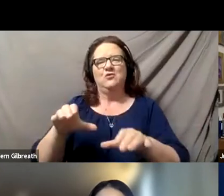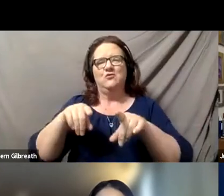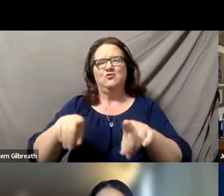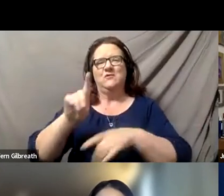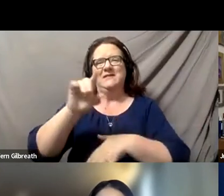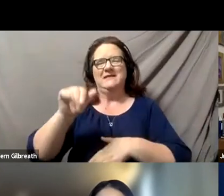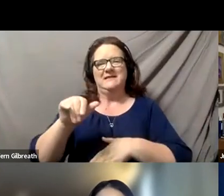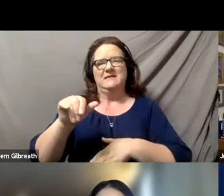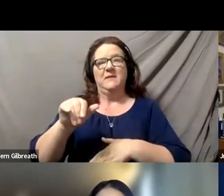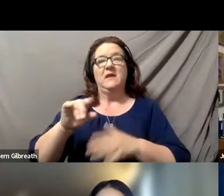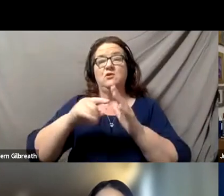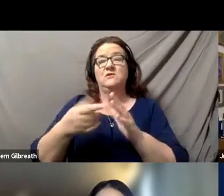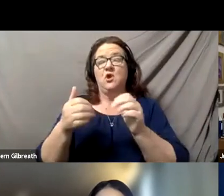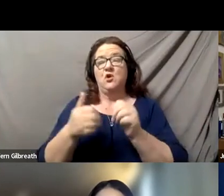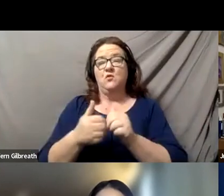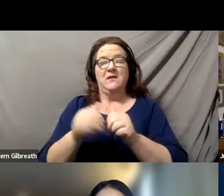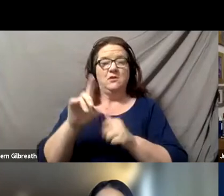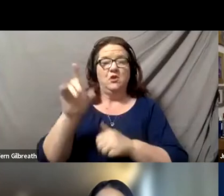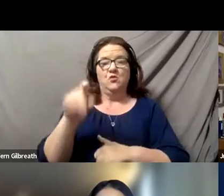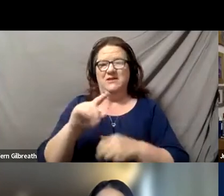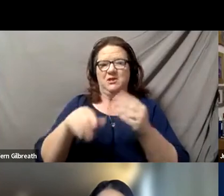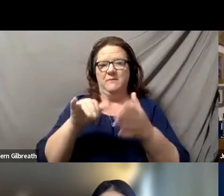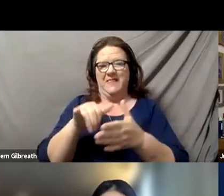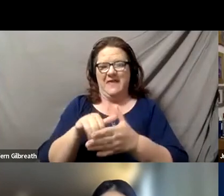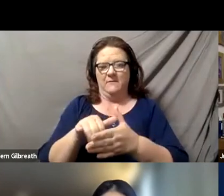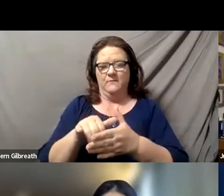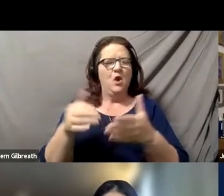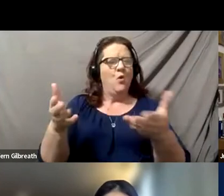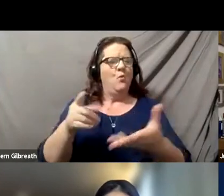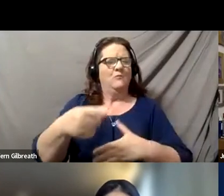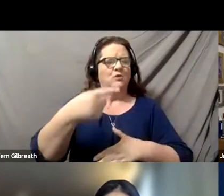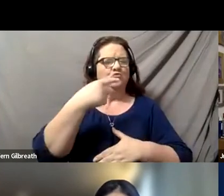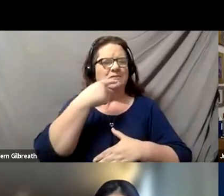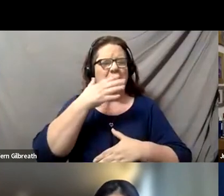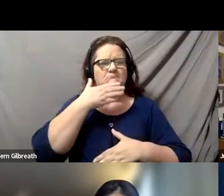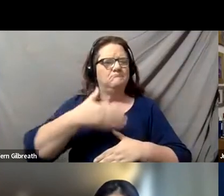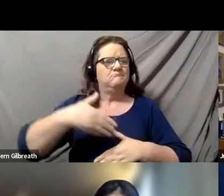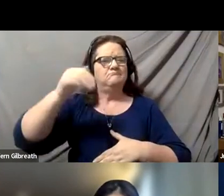And so to start with a question about that, what would you say has been the greatest accomplishment